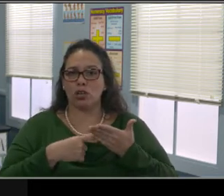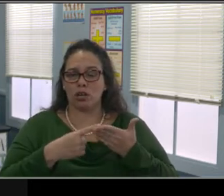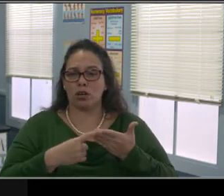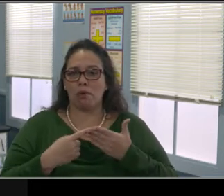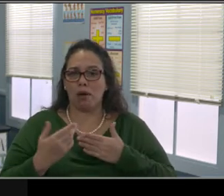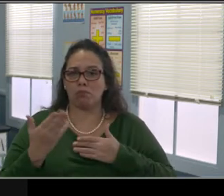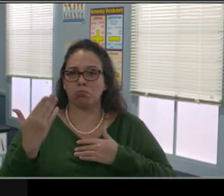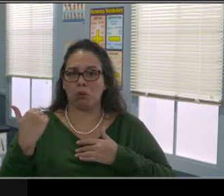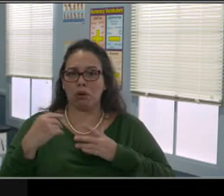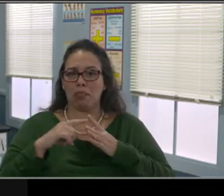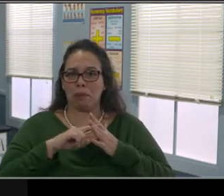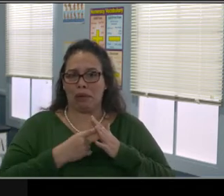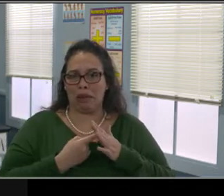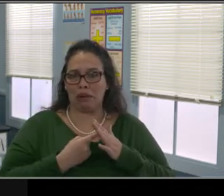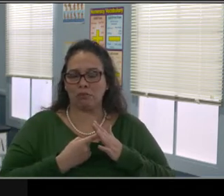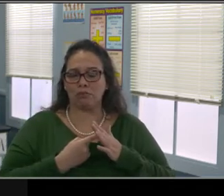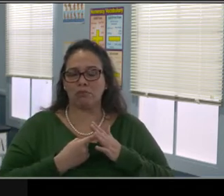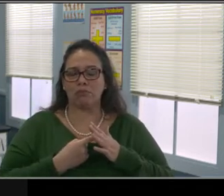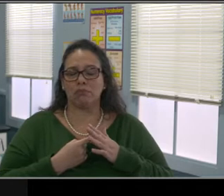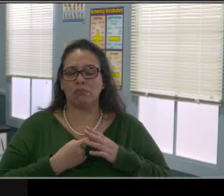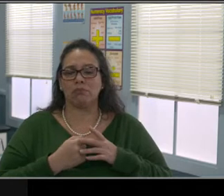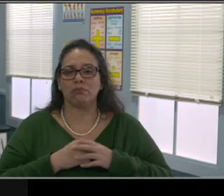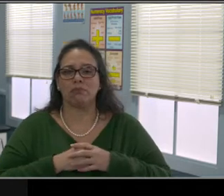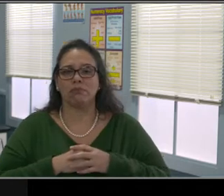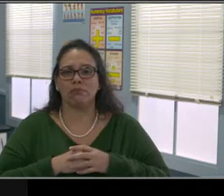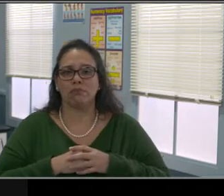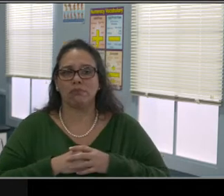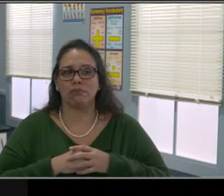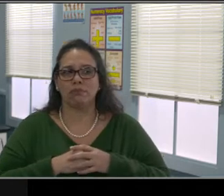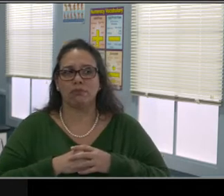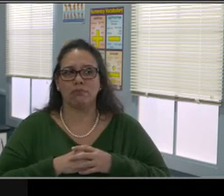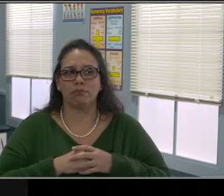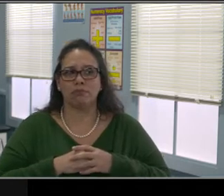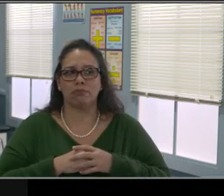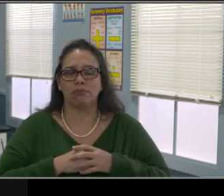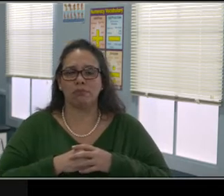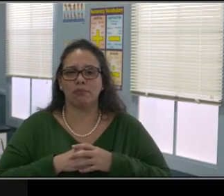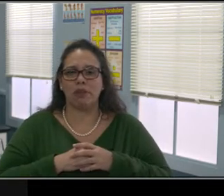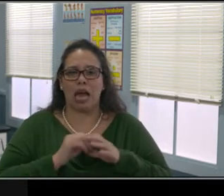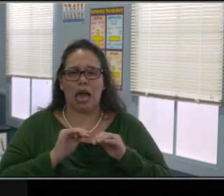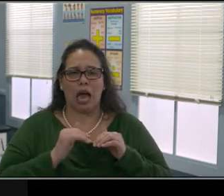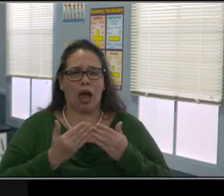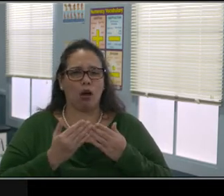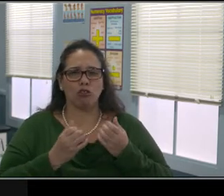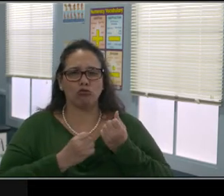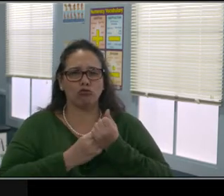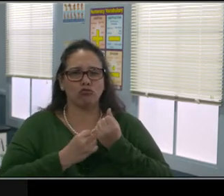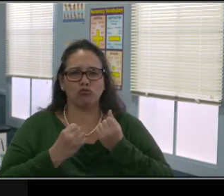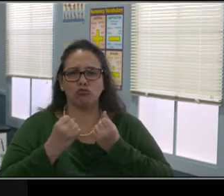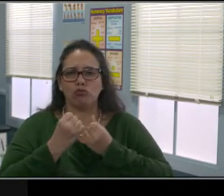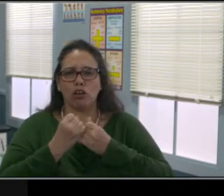and the positive consequence that will follow. Setting limits teaches good decision-making